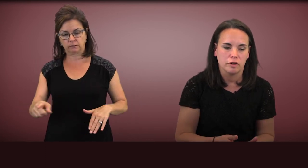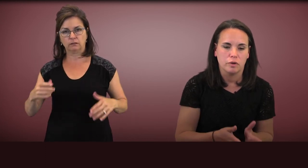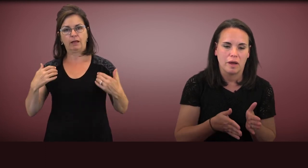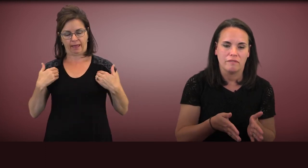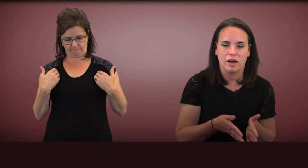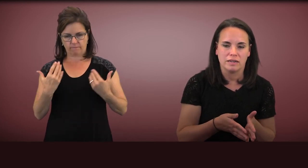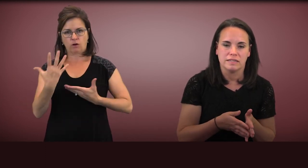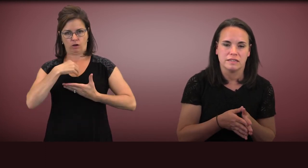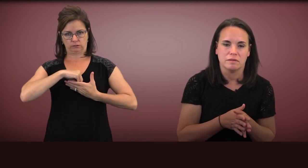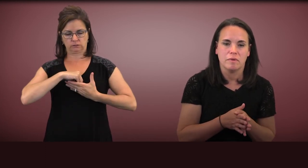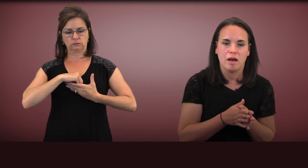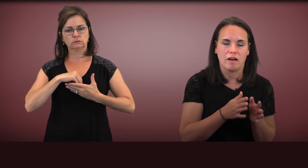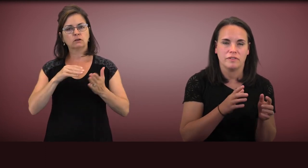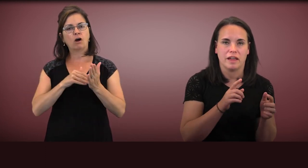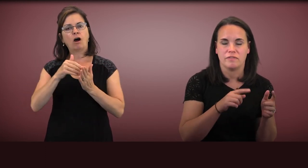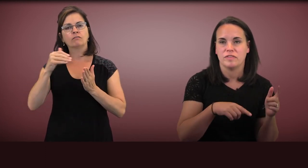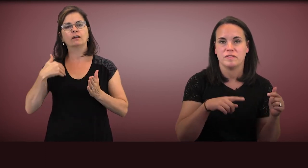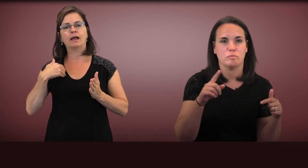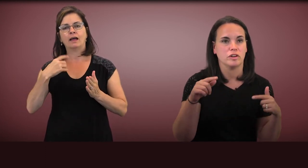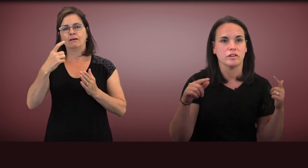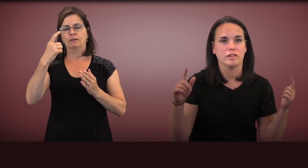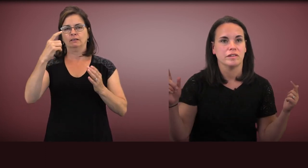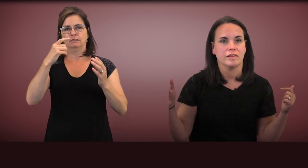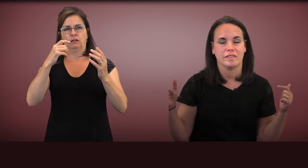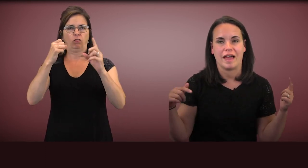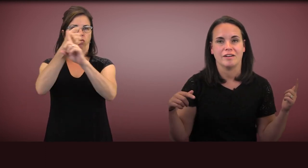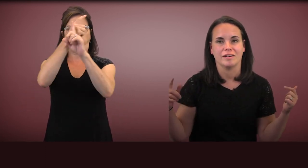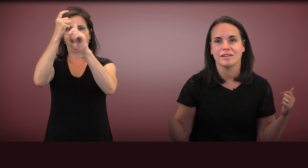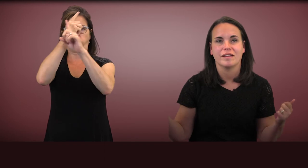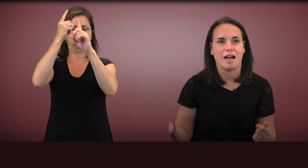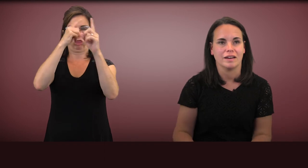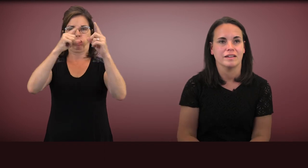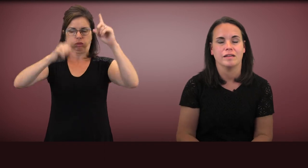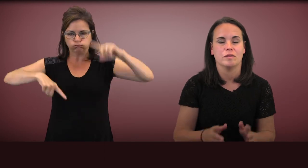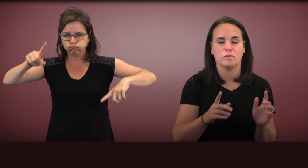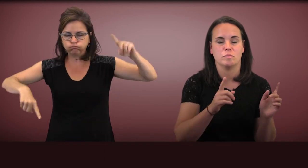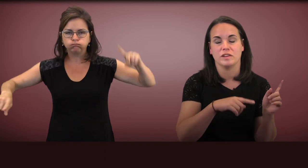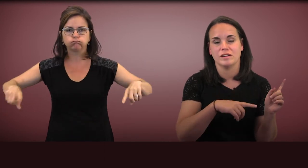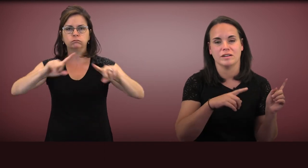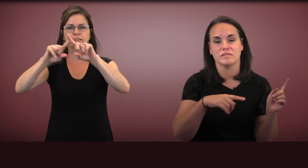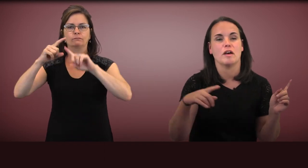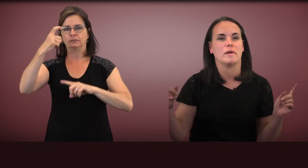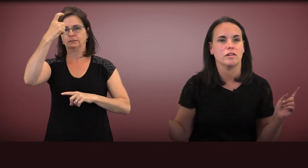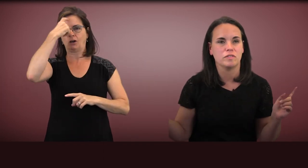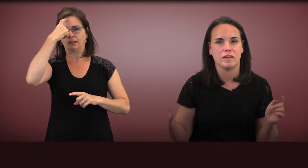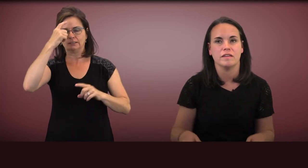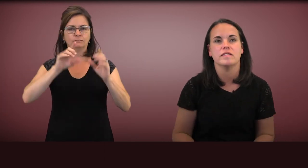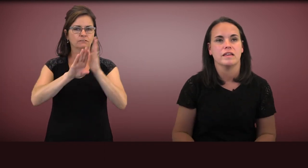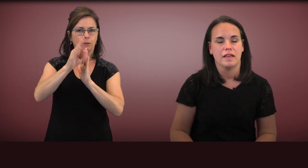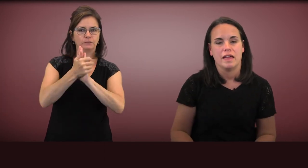who have autism, often have splintered developmental skills